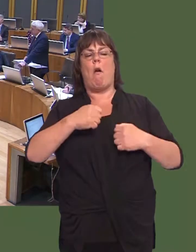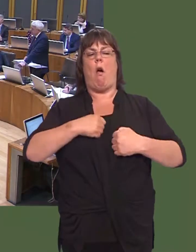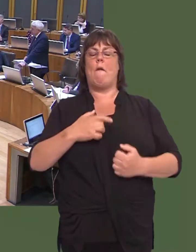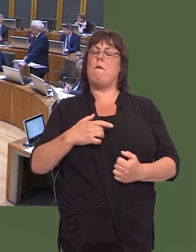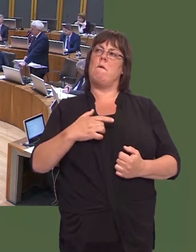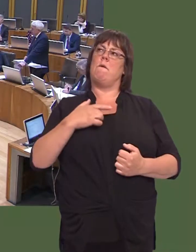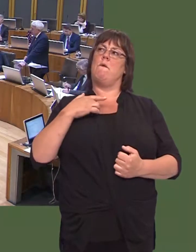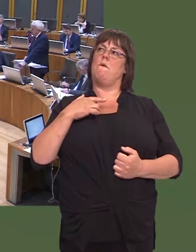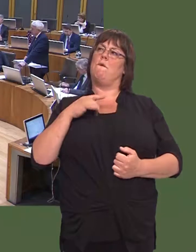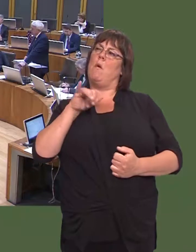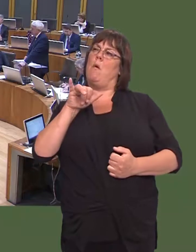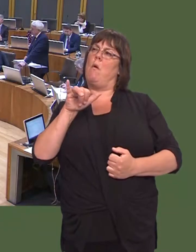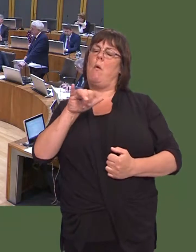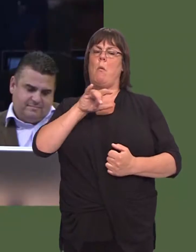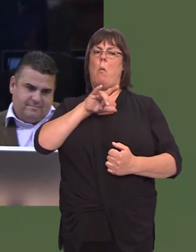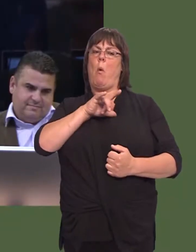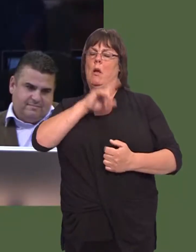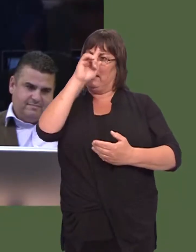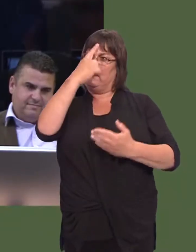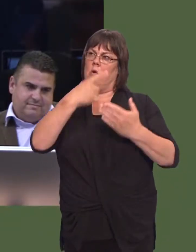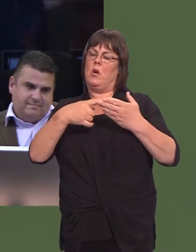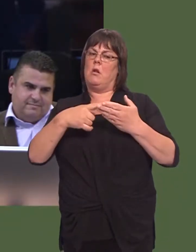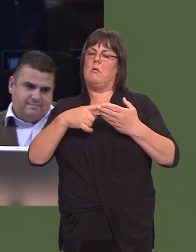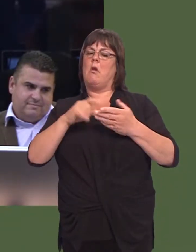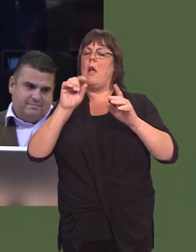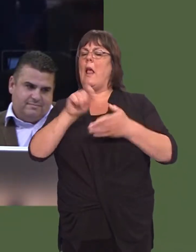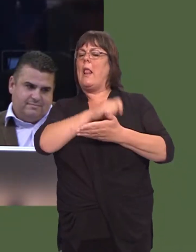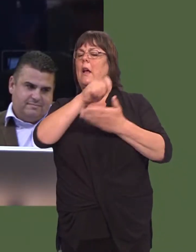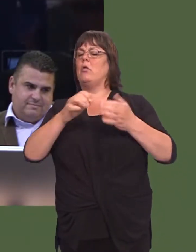decision has been pushed beyond the general election.